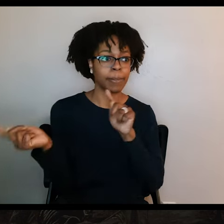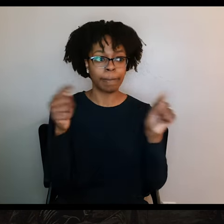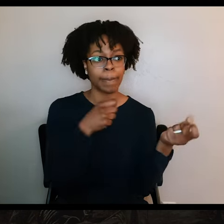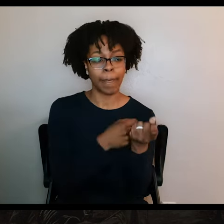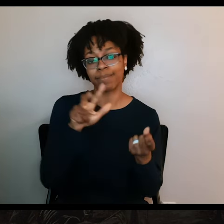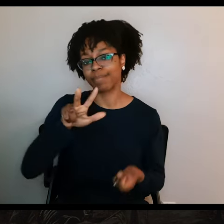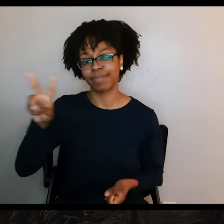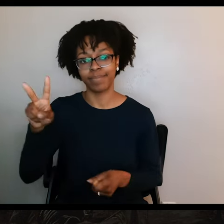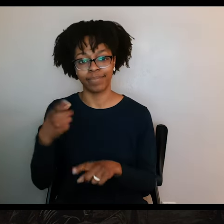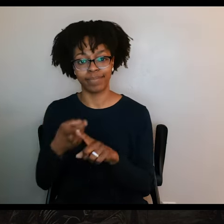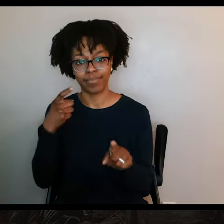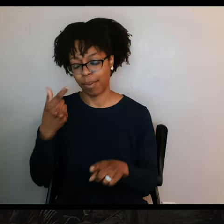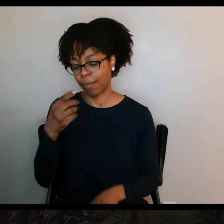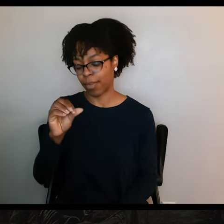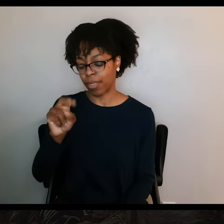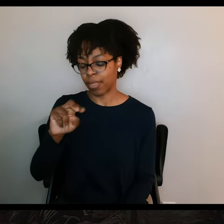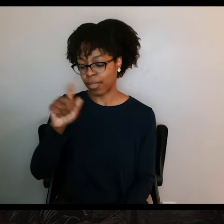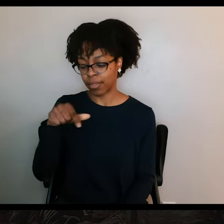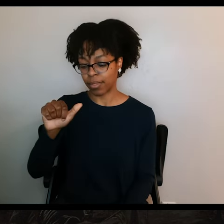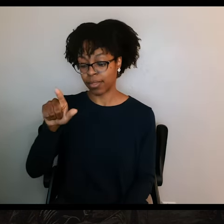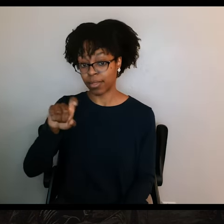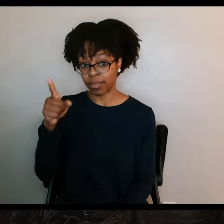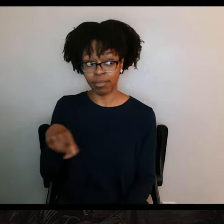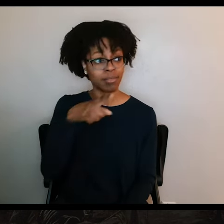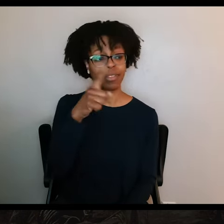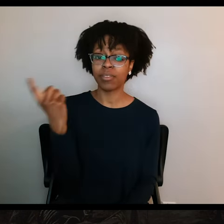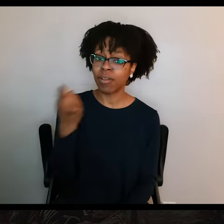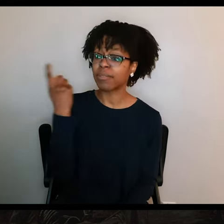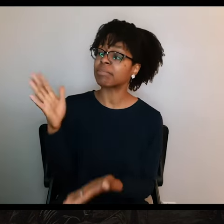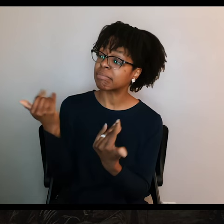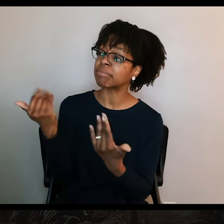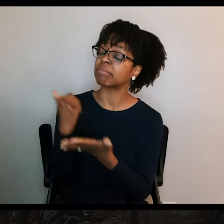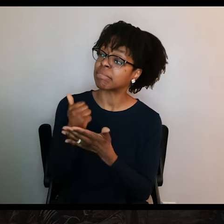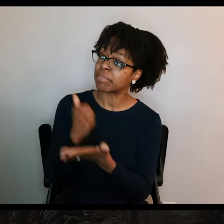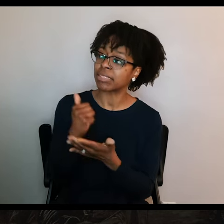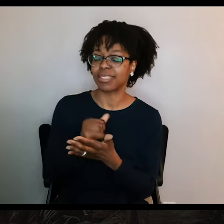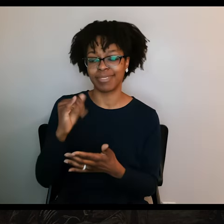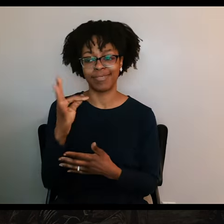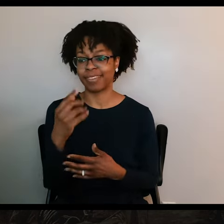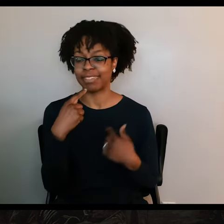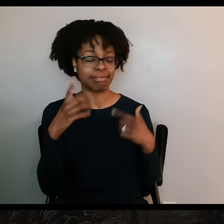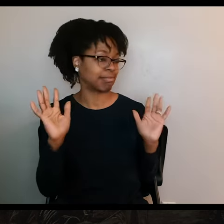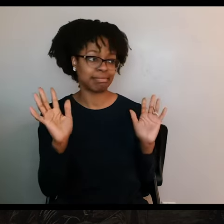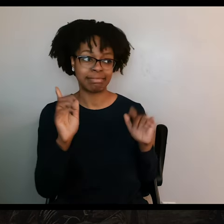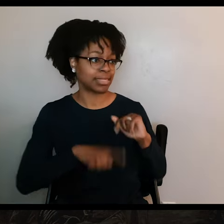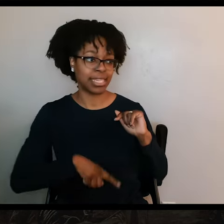The Alamo never stopped asking Fannin to please, please, send help. But Fannin decided he just couldn't do it. So instead, he simply had his men work